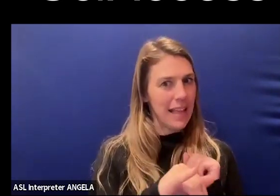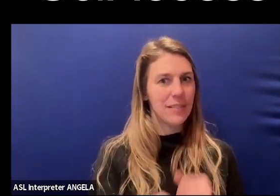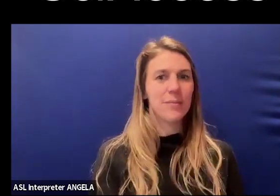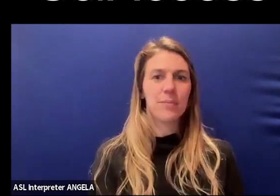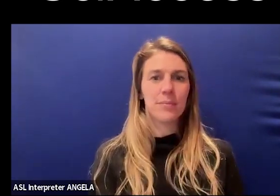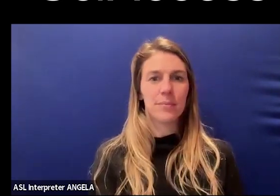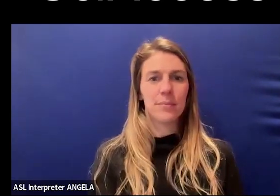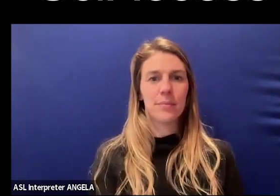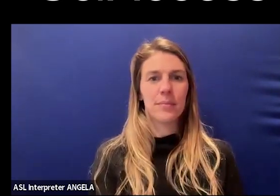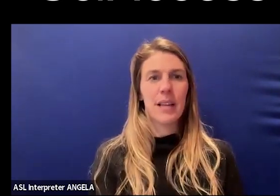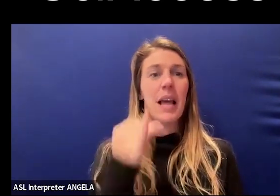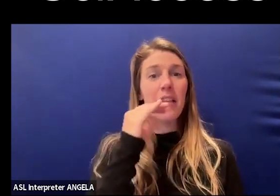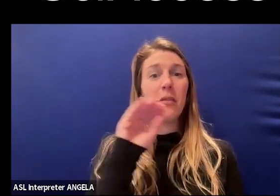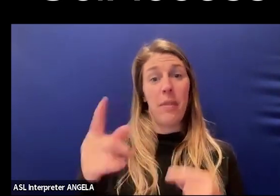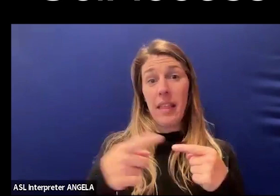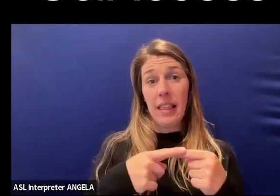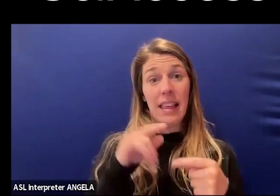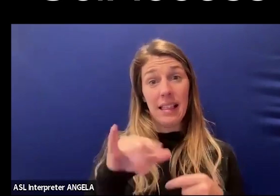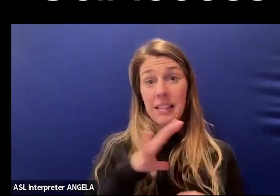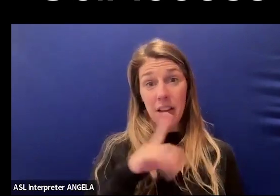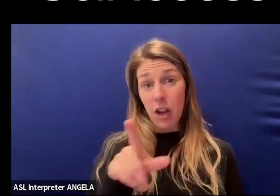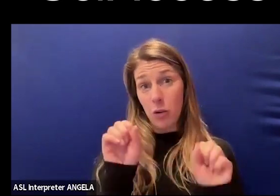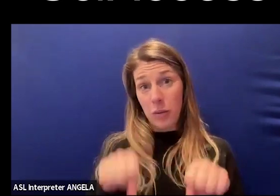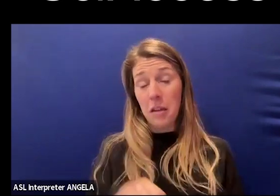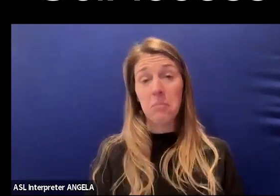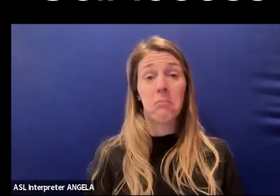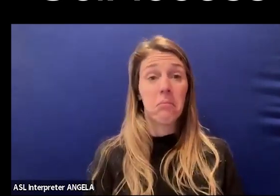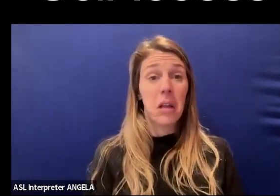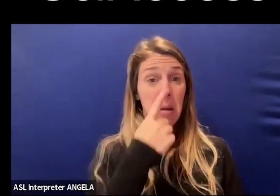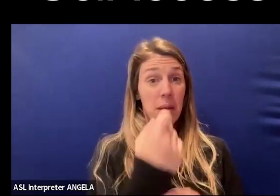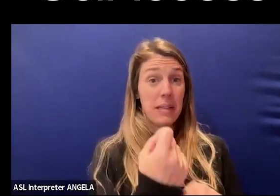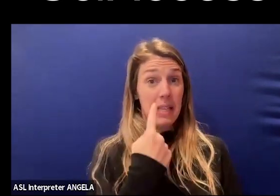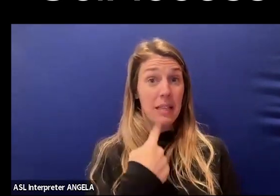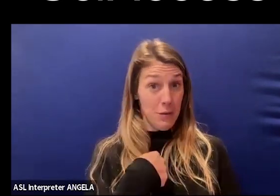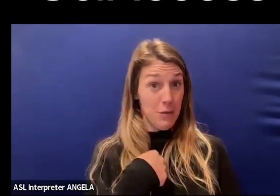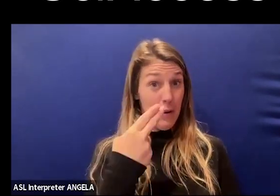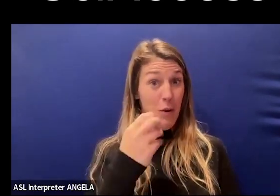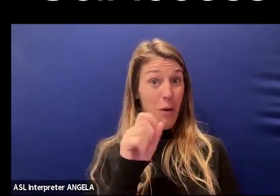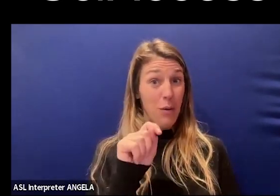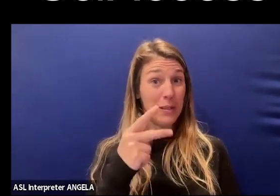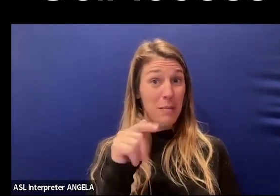If you can just drop the link too in the chat, that would be amazing. -Absolutely. Thank you. -Do you mind sending them to the host and panelists and then I'll go ahead and send them?